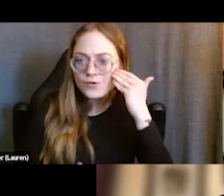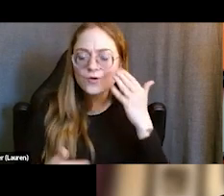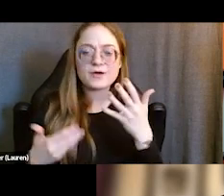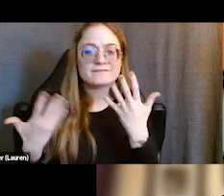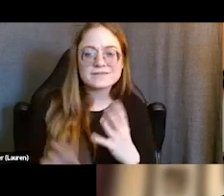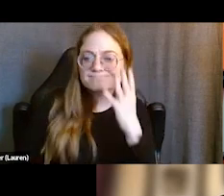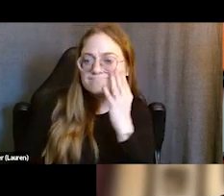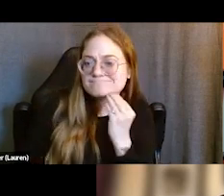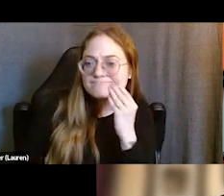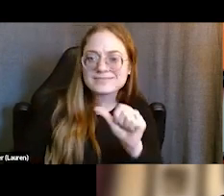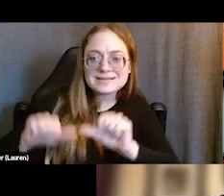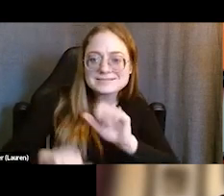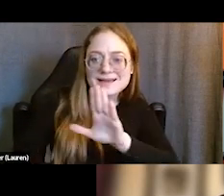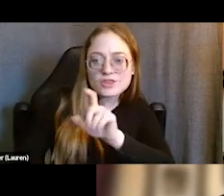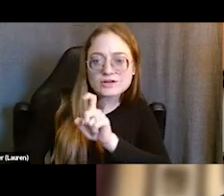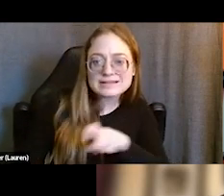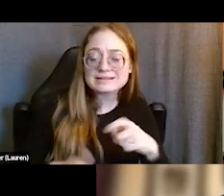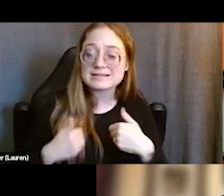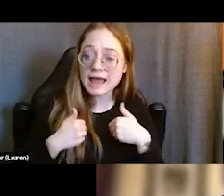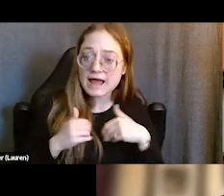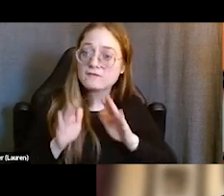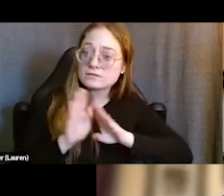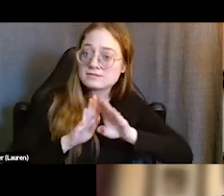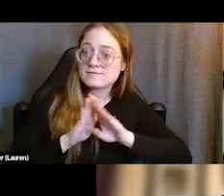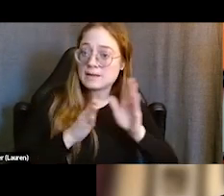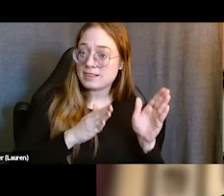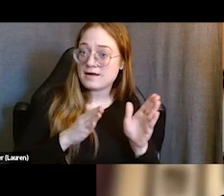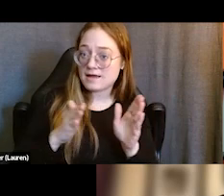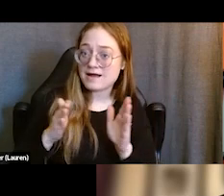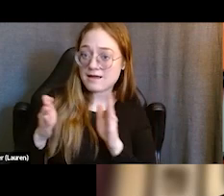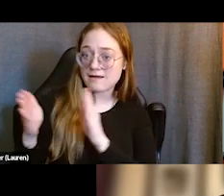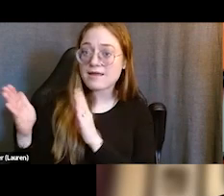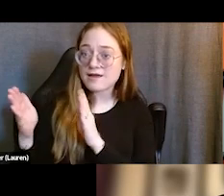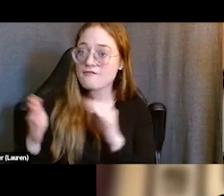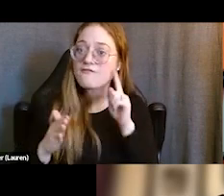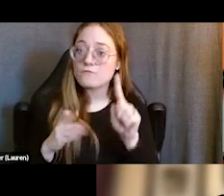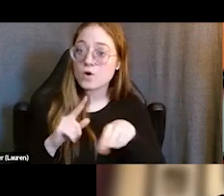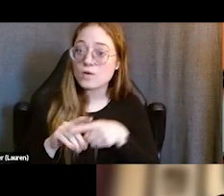and have begun to build out a plan for what happens once they come out of their carceral facilities